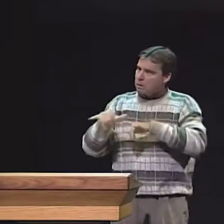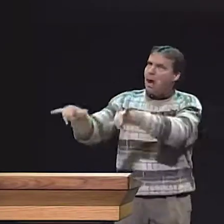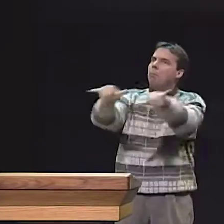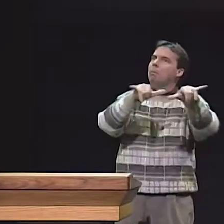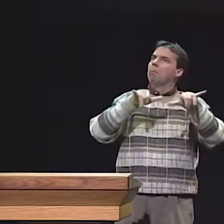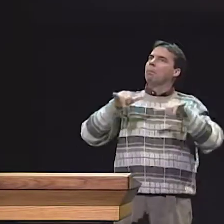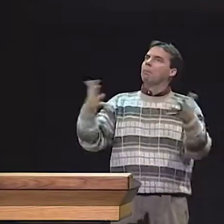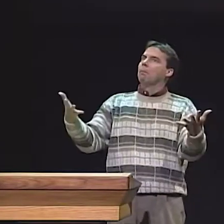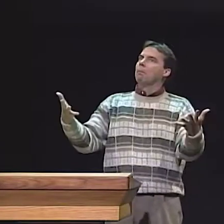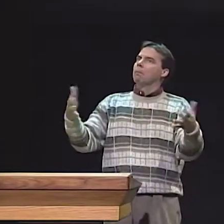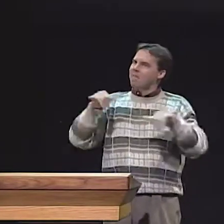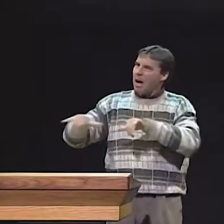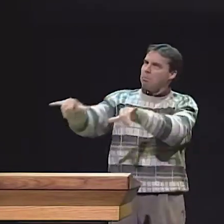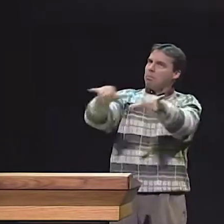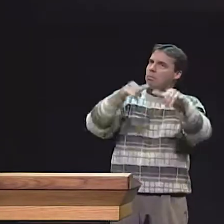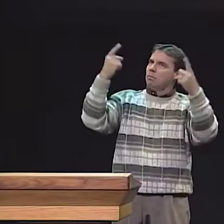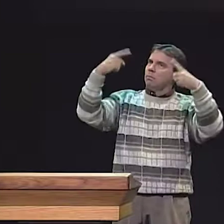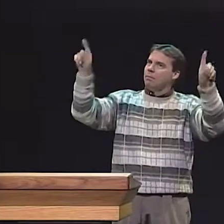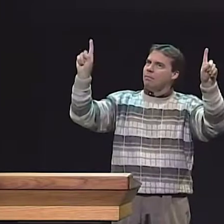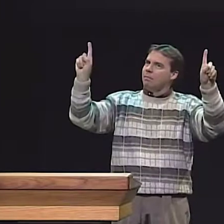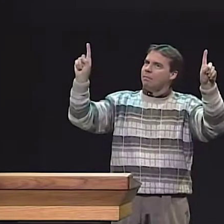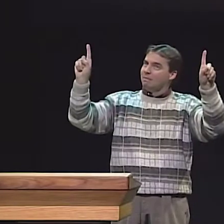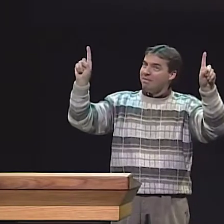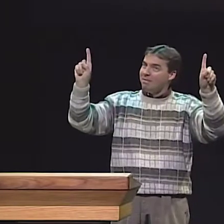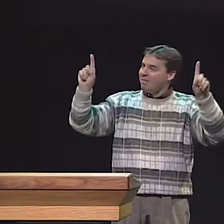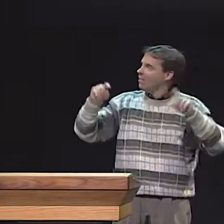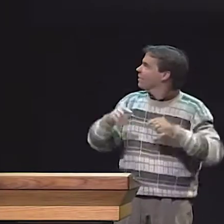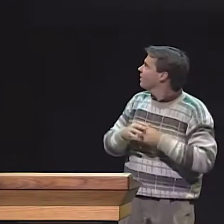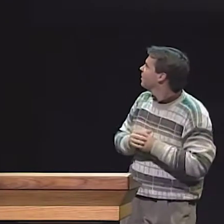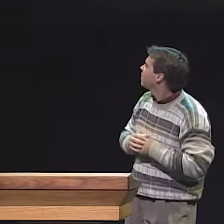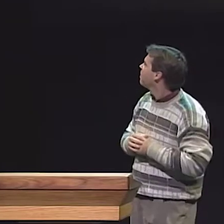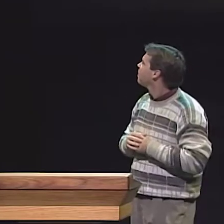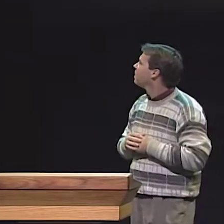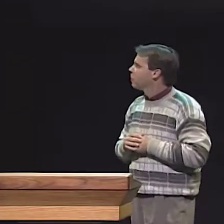SO, IT SEEMS LIKE MAYBE THEY HAVE ACQUIRED THE LANGUAGE,